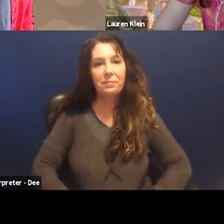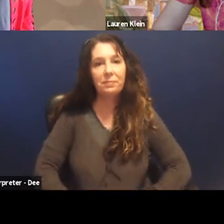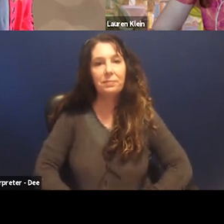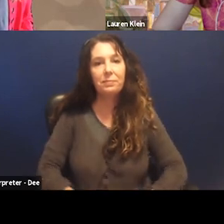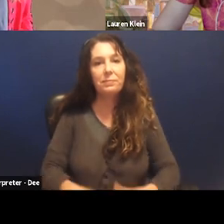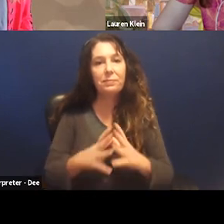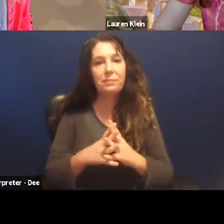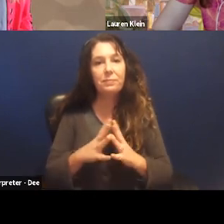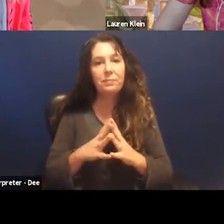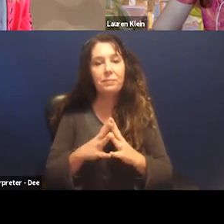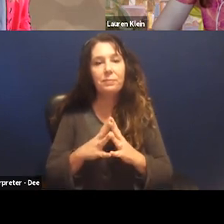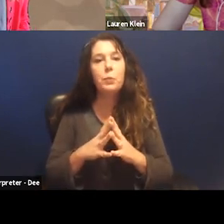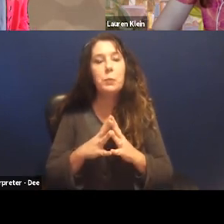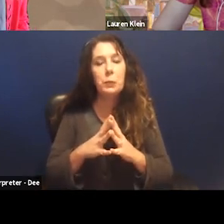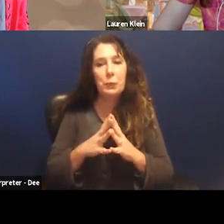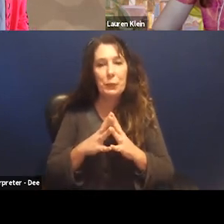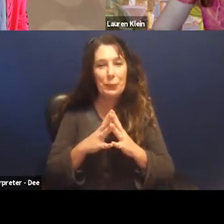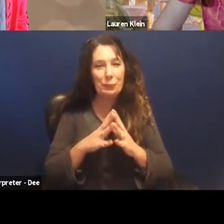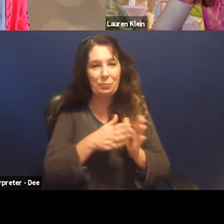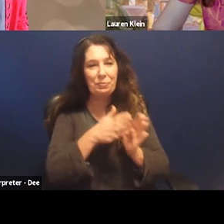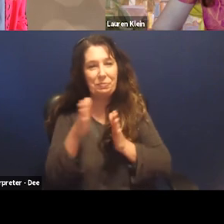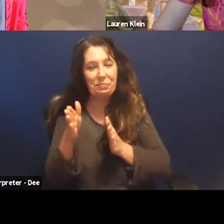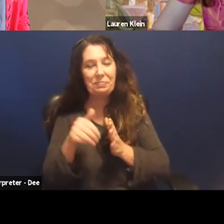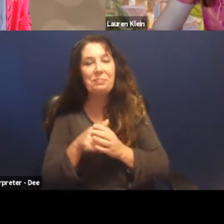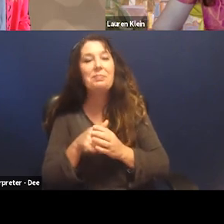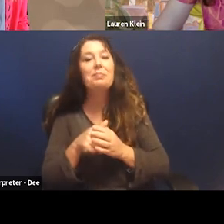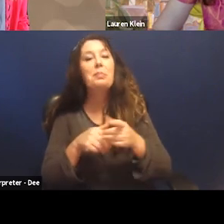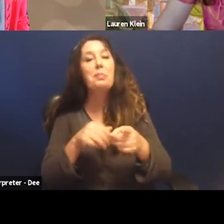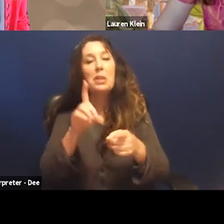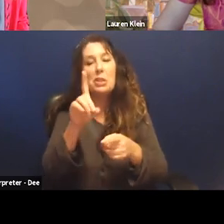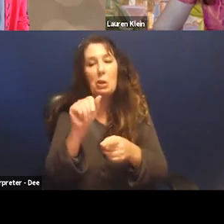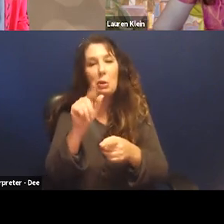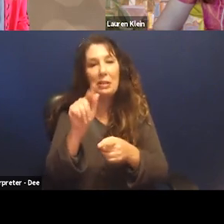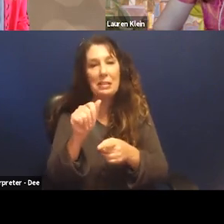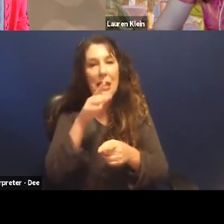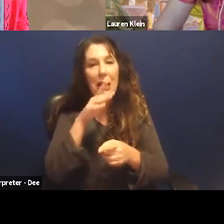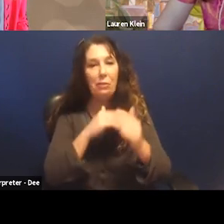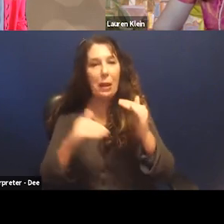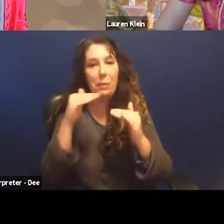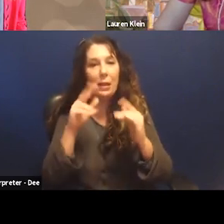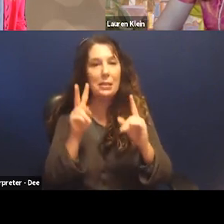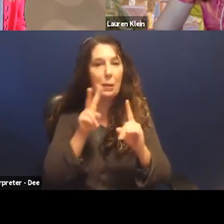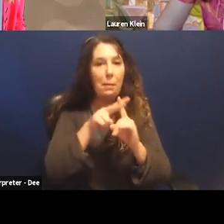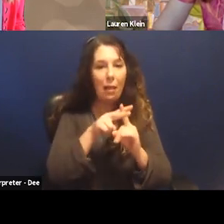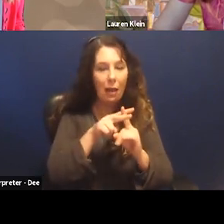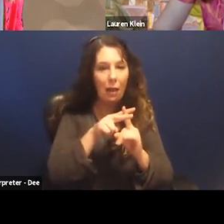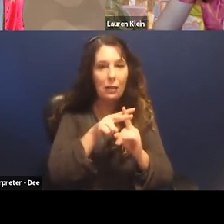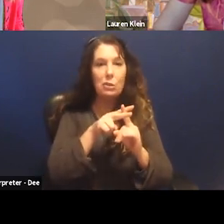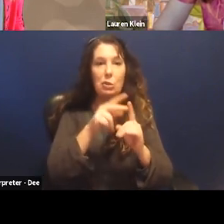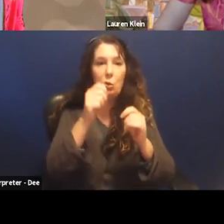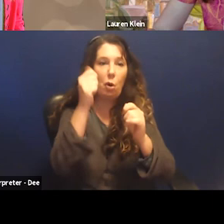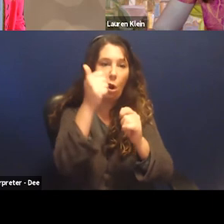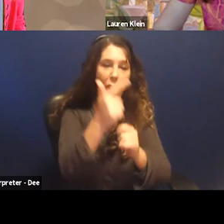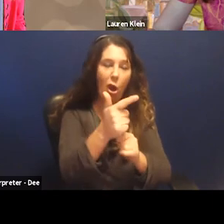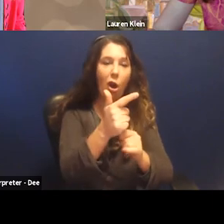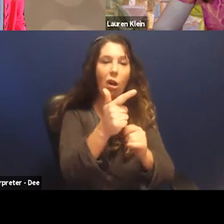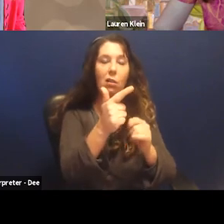So, if it isn't already apparent, the principles of data feminism, apply to every stage of a data science project.